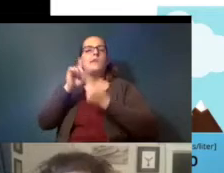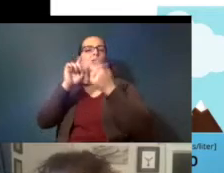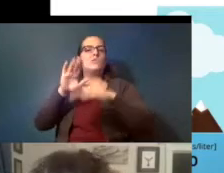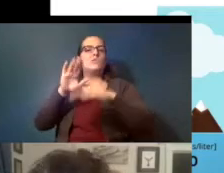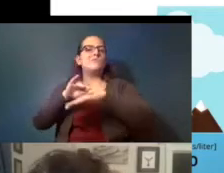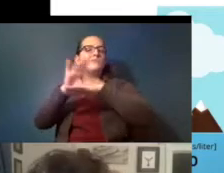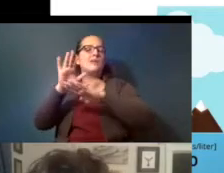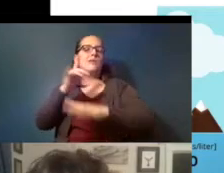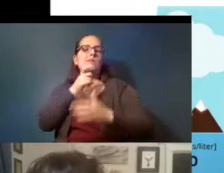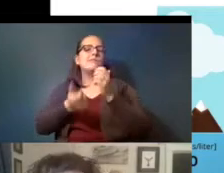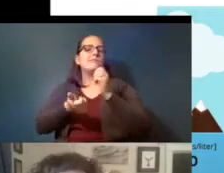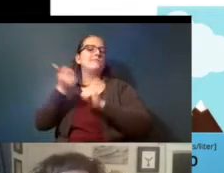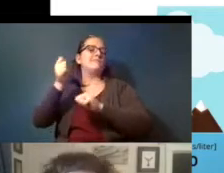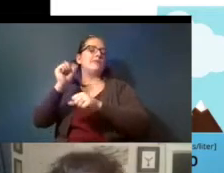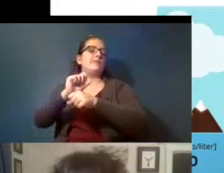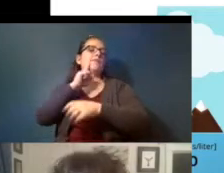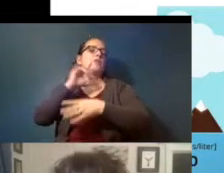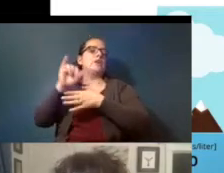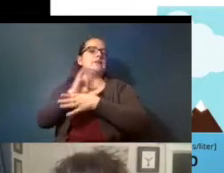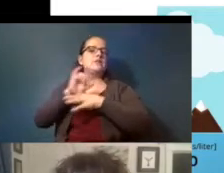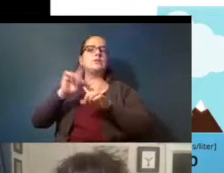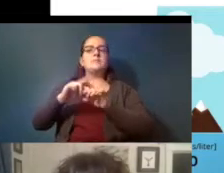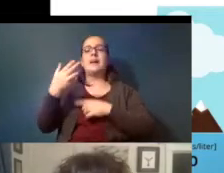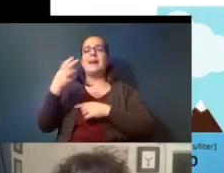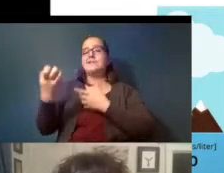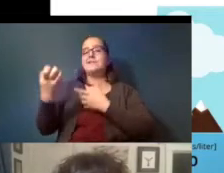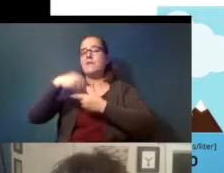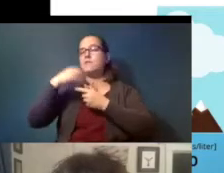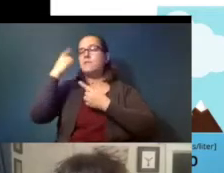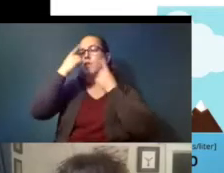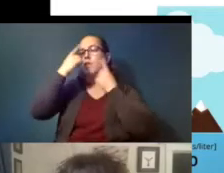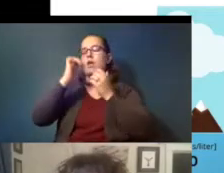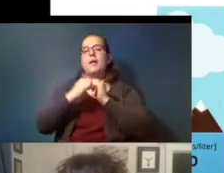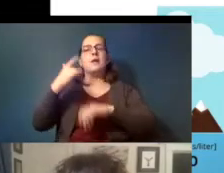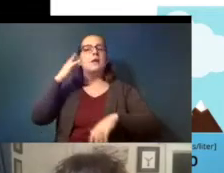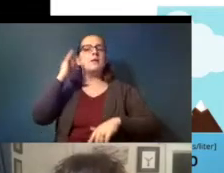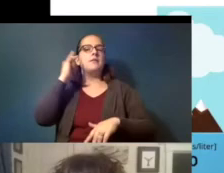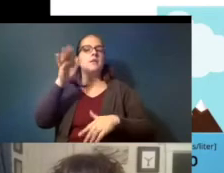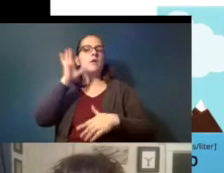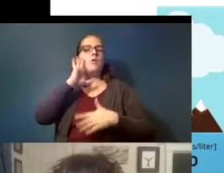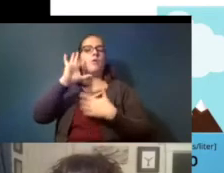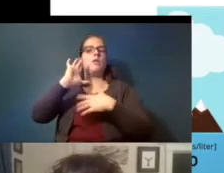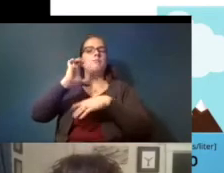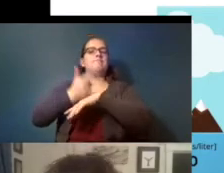for industry but he's involved in thinking about how california is going to set its regulatory